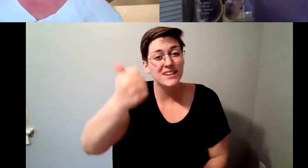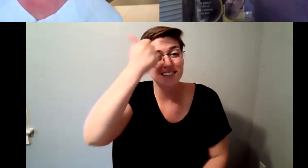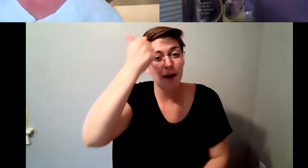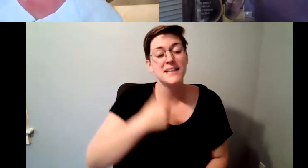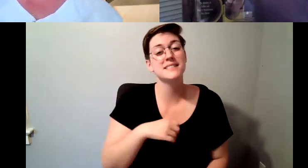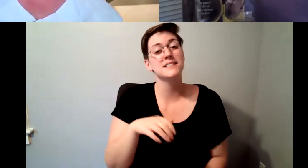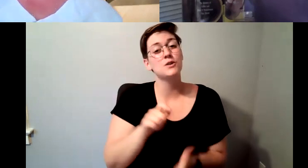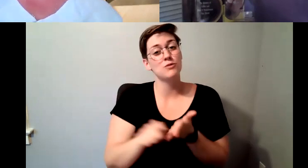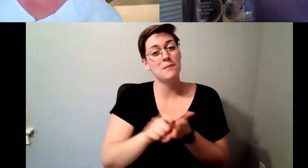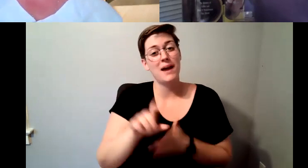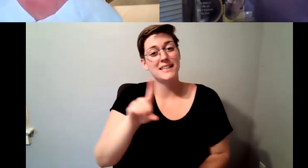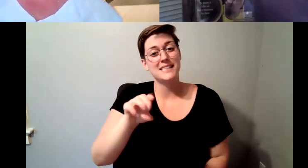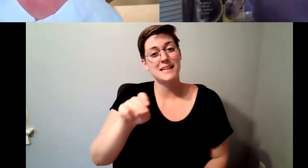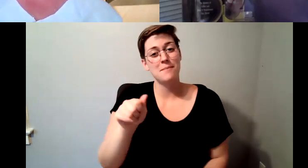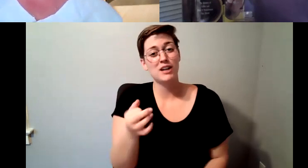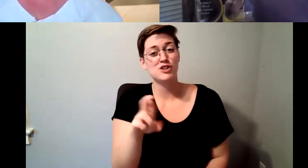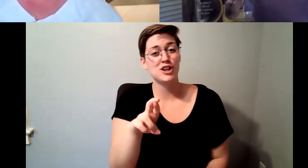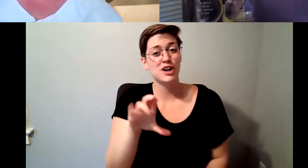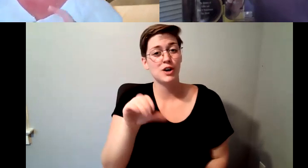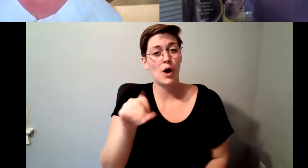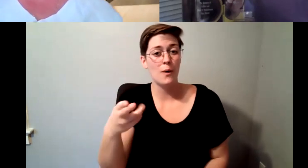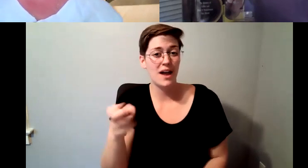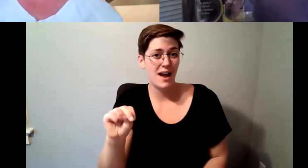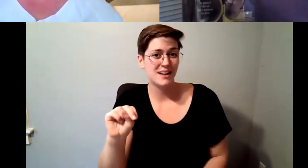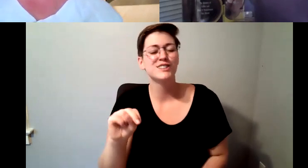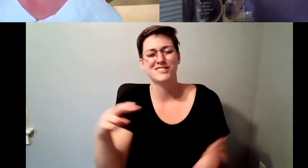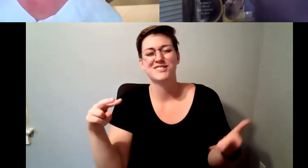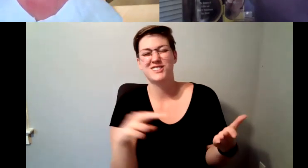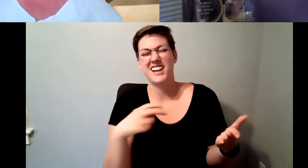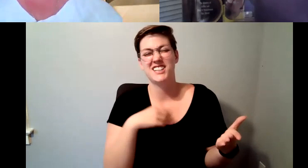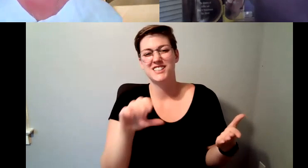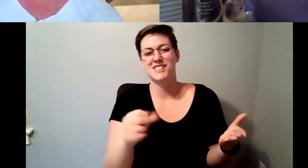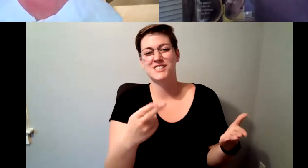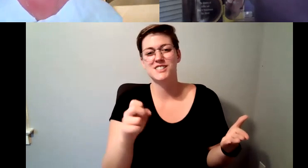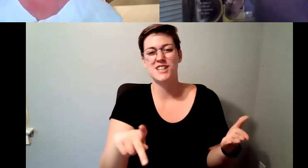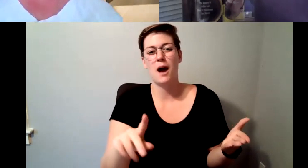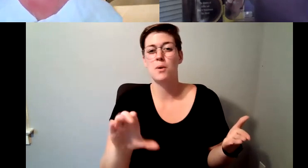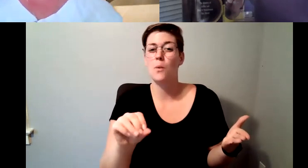check out shop one on the RIT campus that hotline is going to be in the chat box as well.